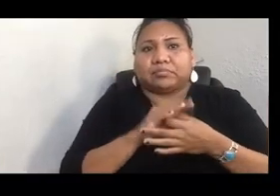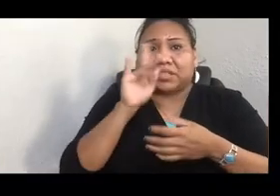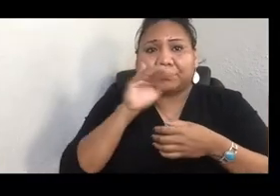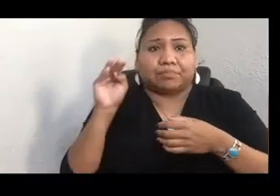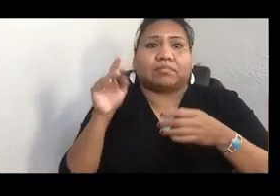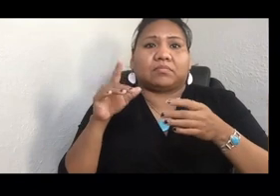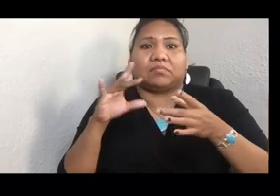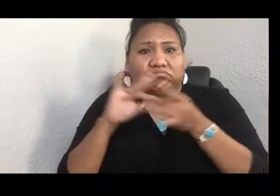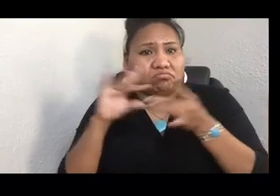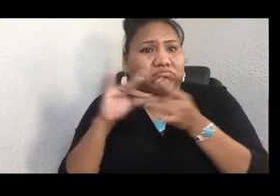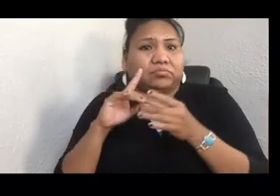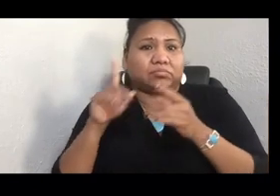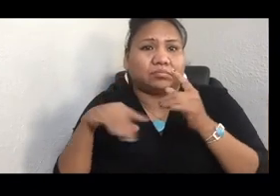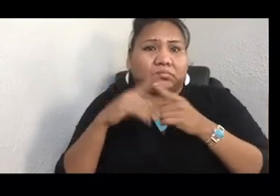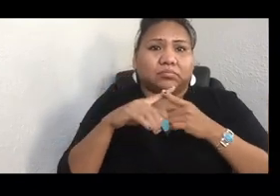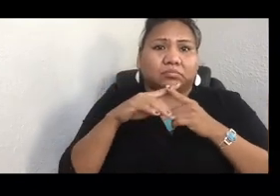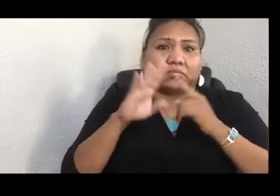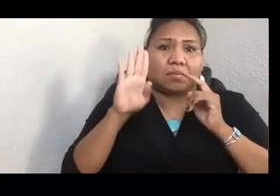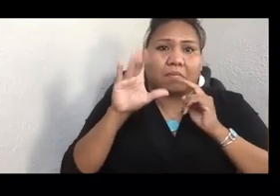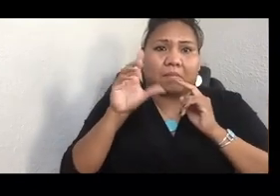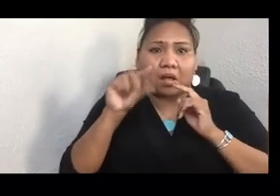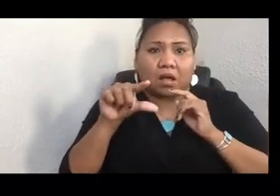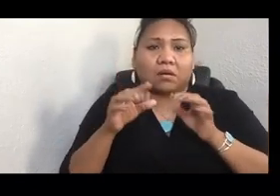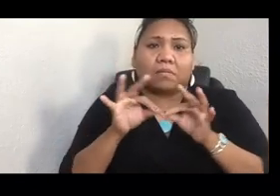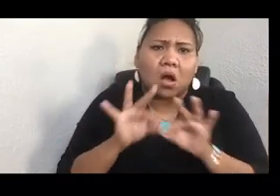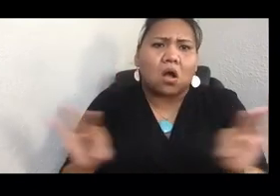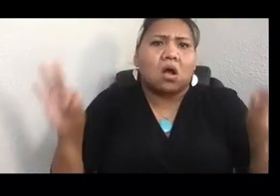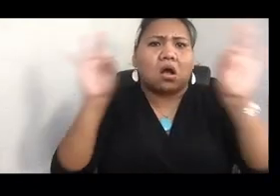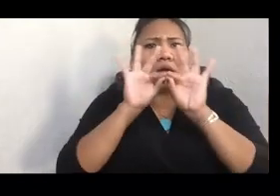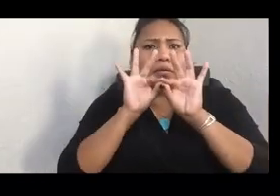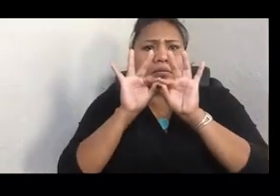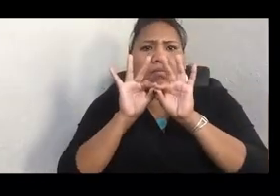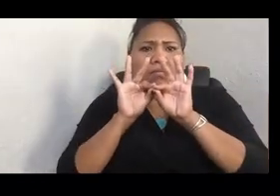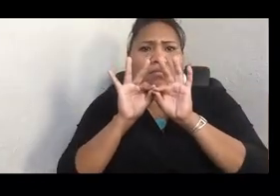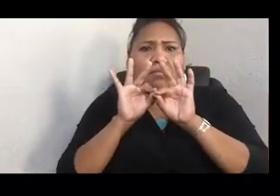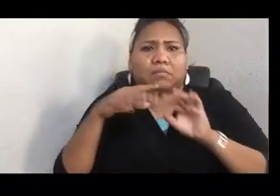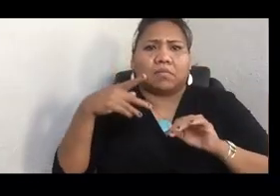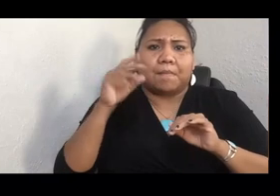The Critical Polyamorist, which is a space to evaluate the effects that colonization has had on our relationships.